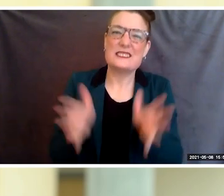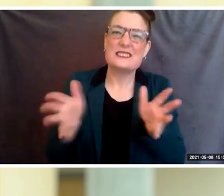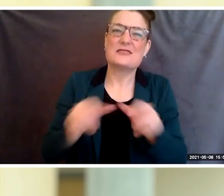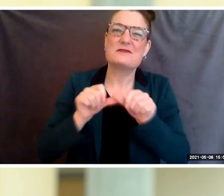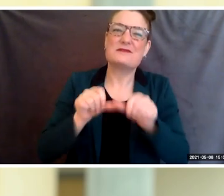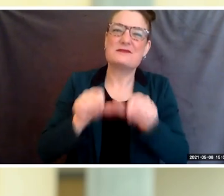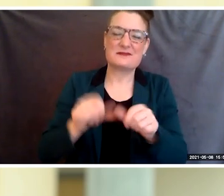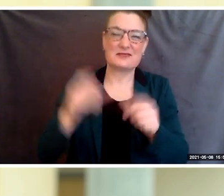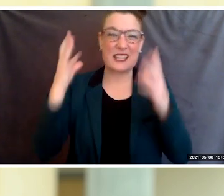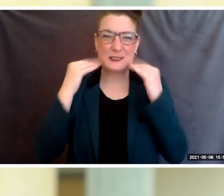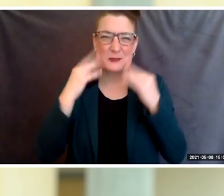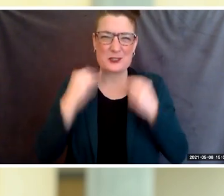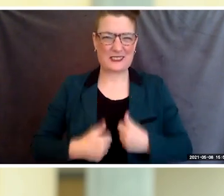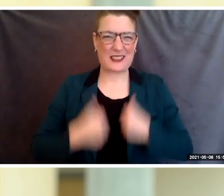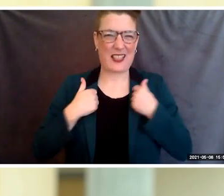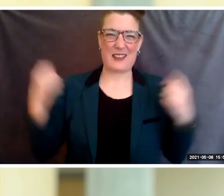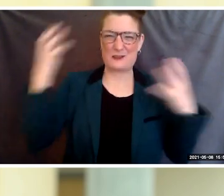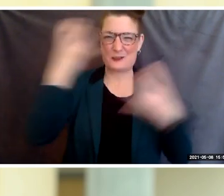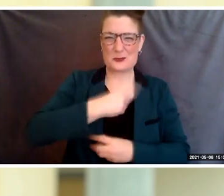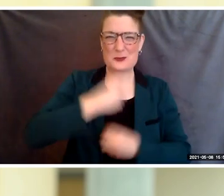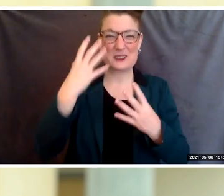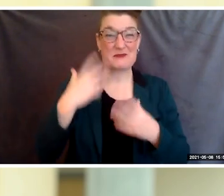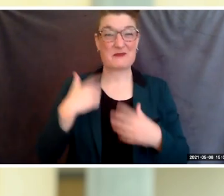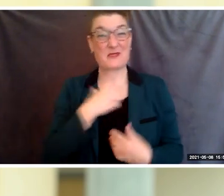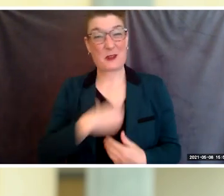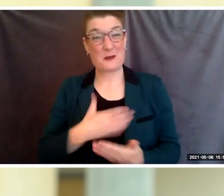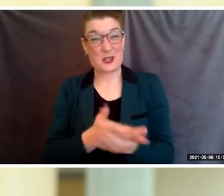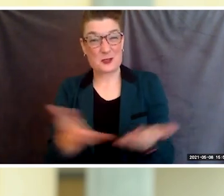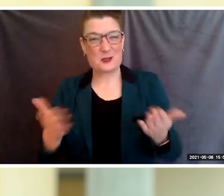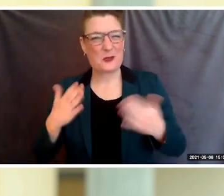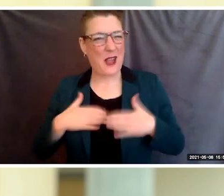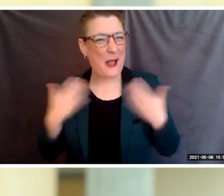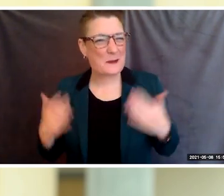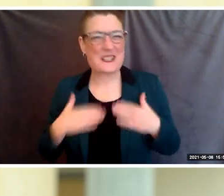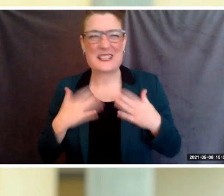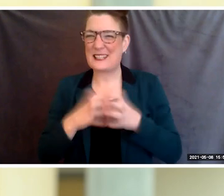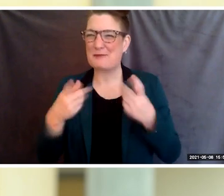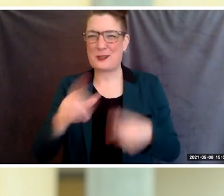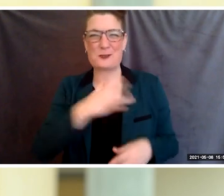I wish you all the happiness your heart can hold, in the words of Harriet Tubman,